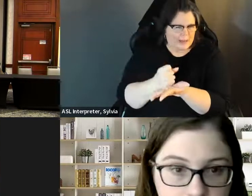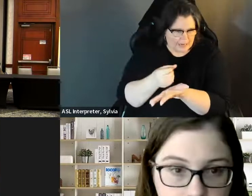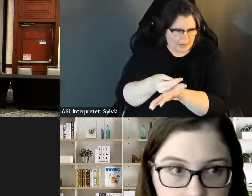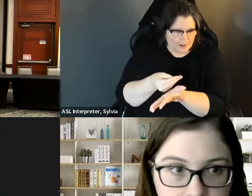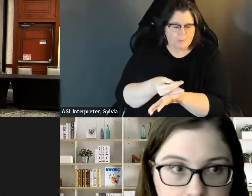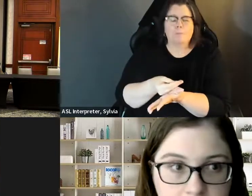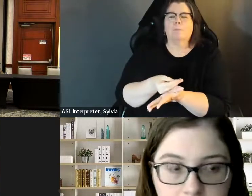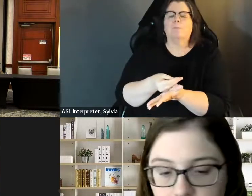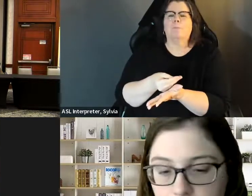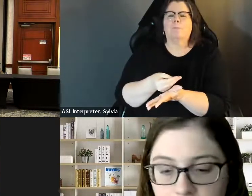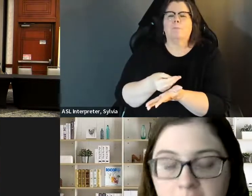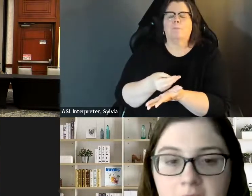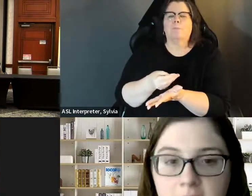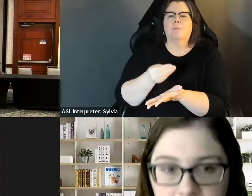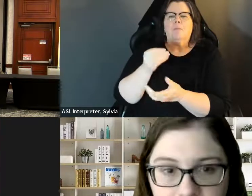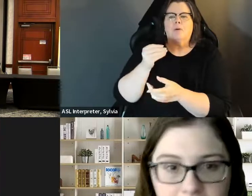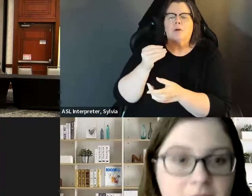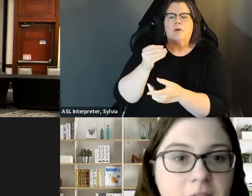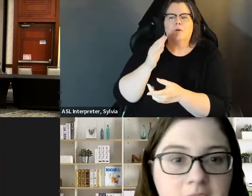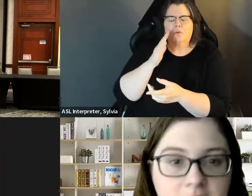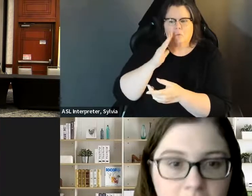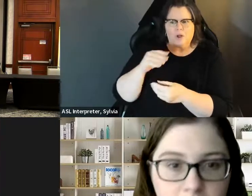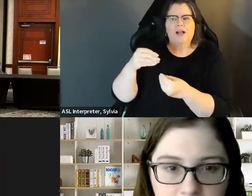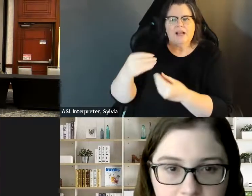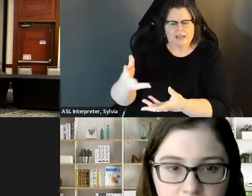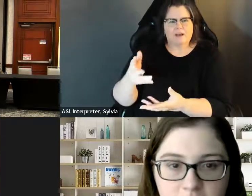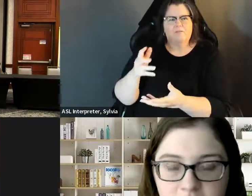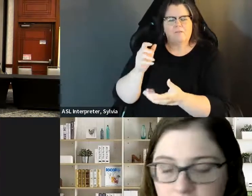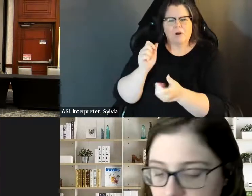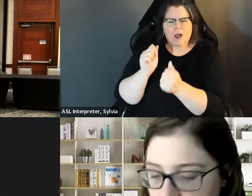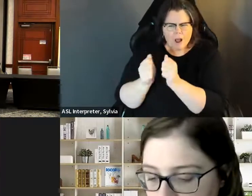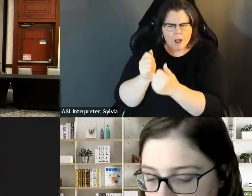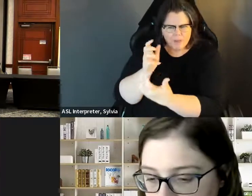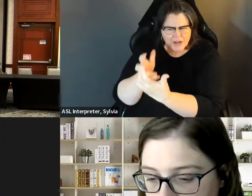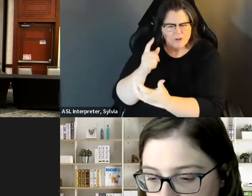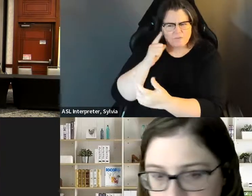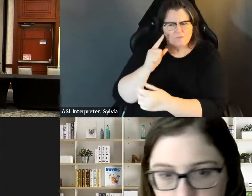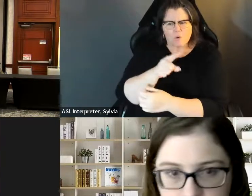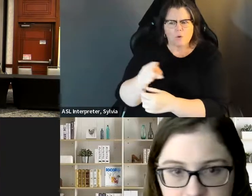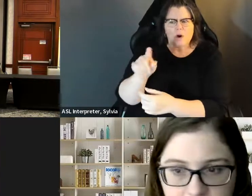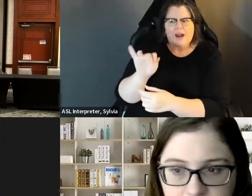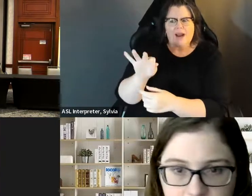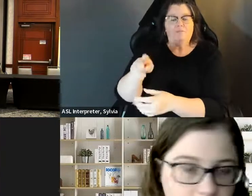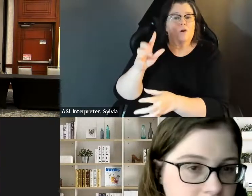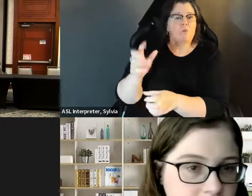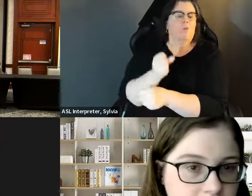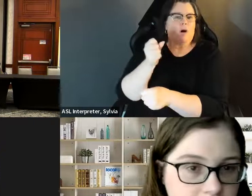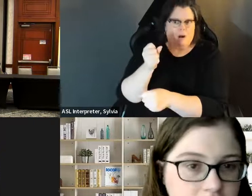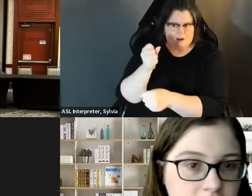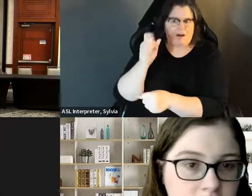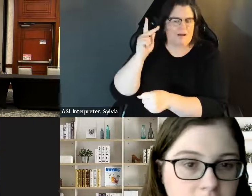All social security is 4,597, but that would provide yeah lower income and rural governments to to provide a combination to elected officials with disabilities. income in rural governments to provide accommodations to elected officials with disabilities. So providing